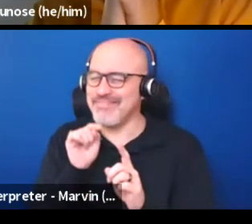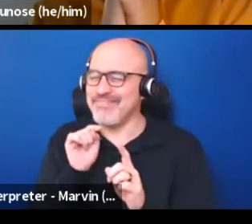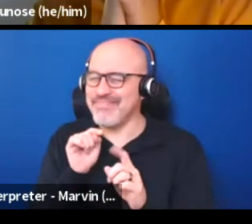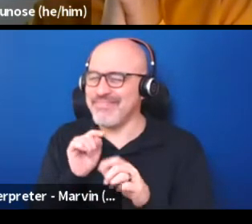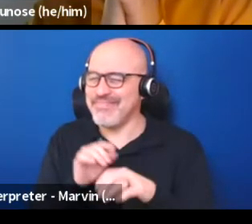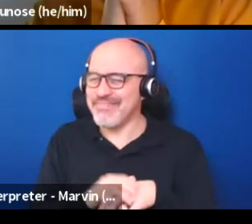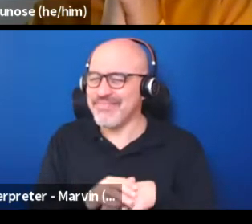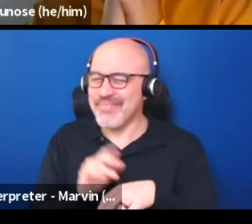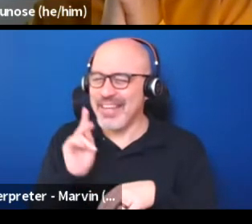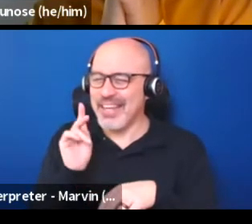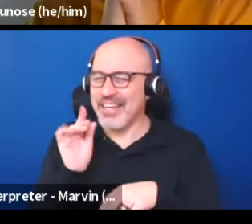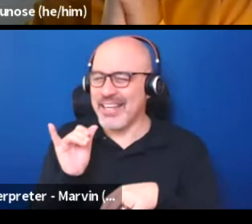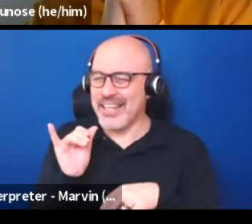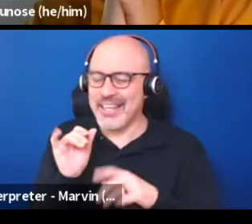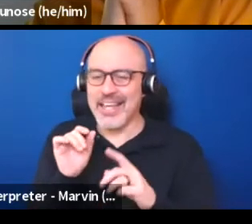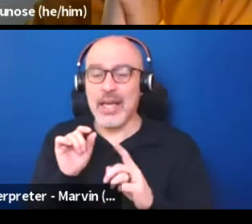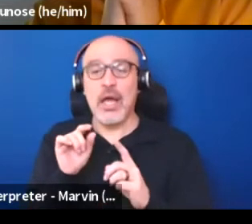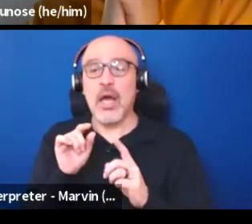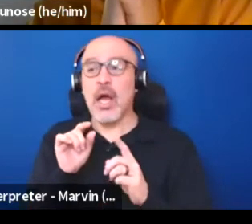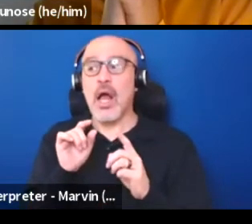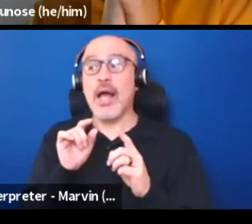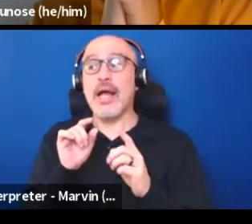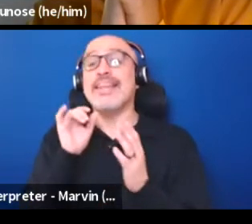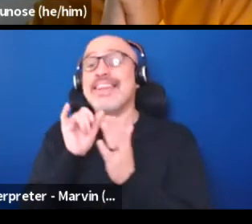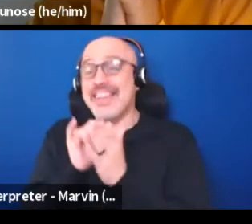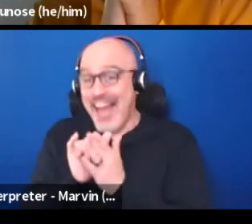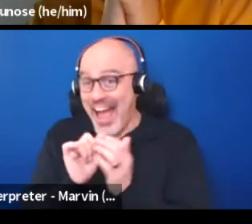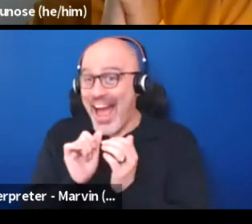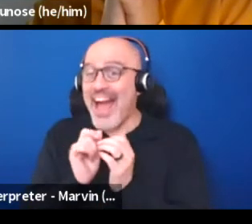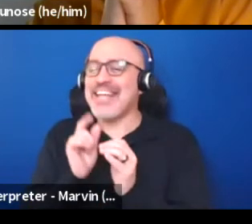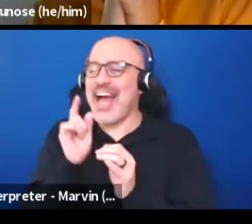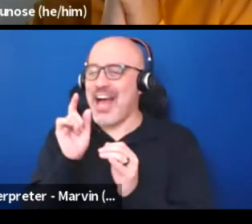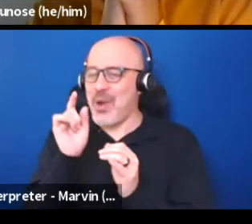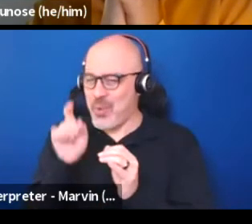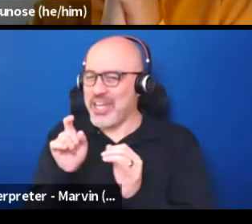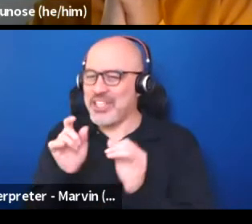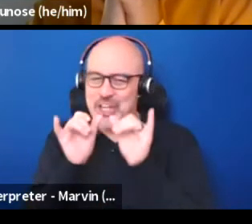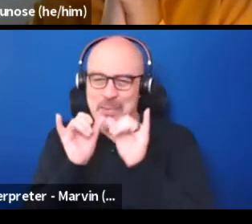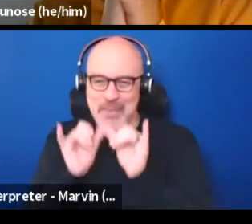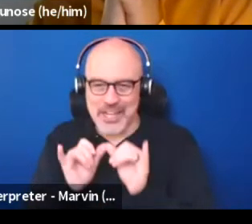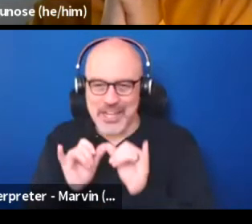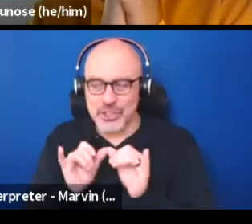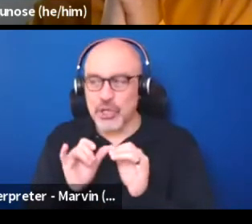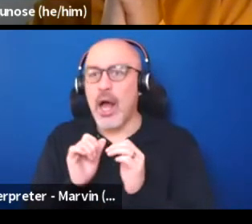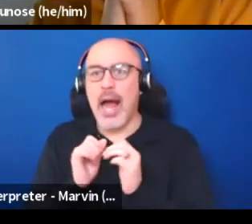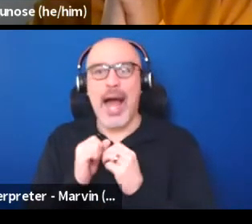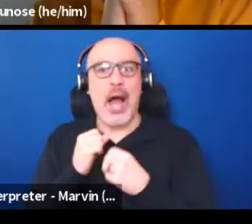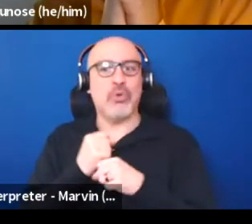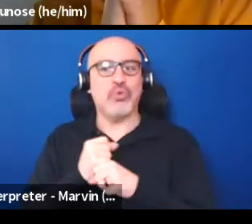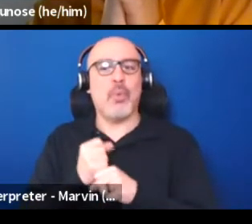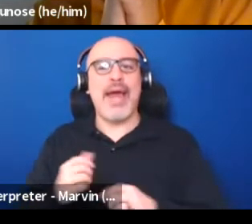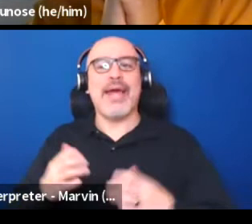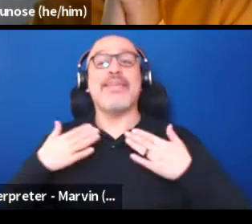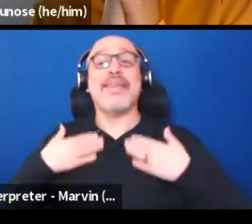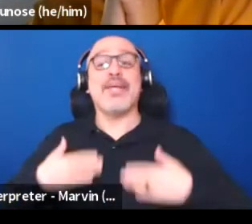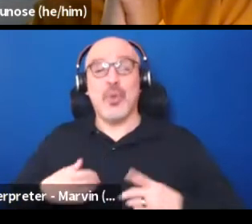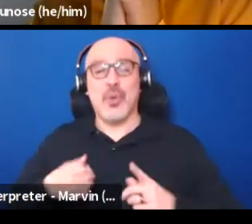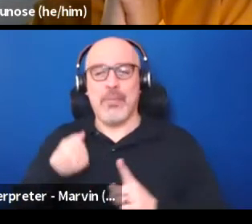That's how we should really measure how we make that human impact. I love that Manny.